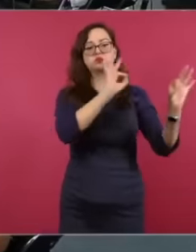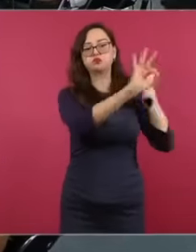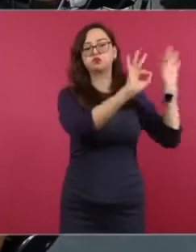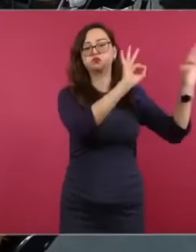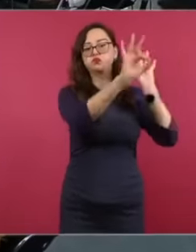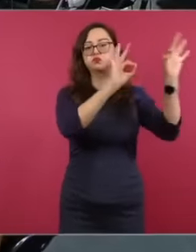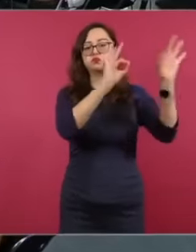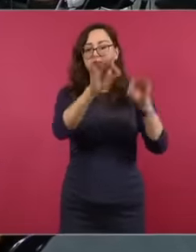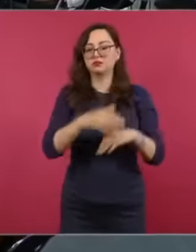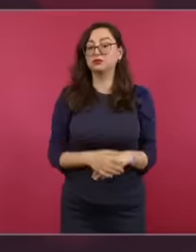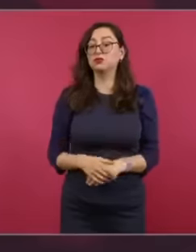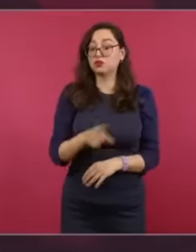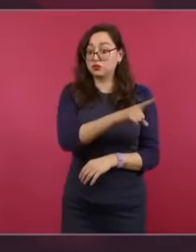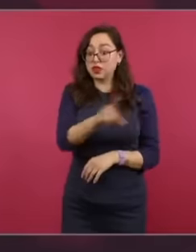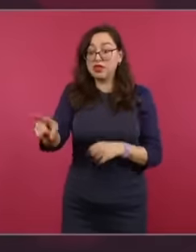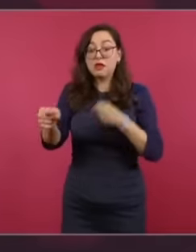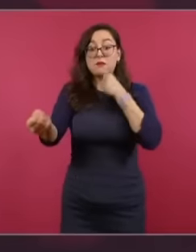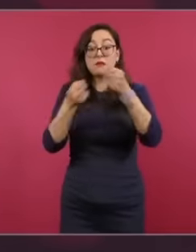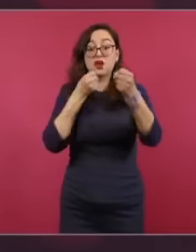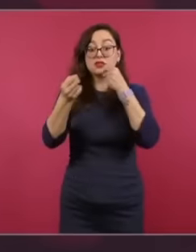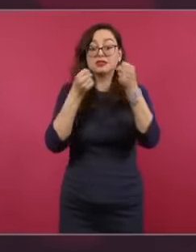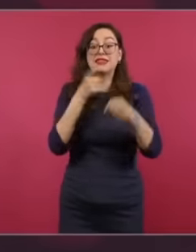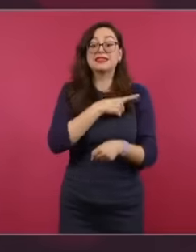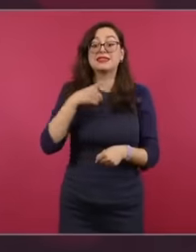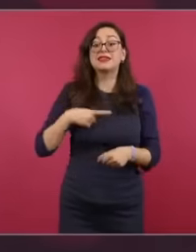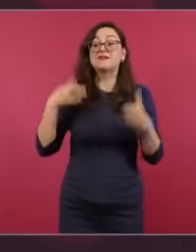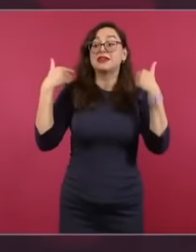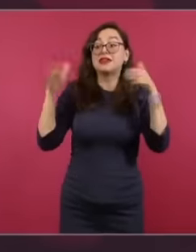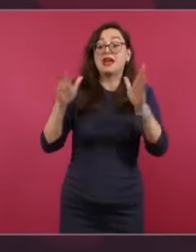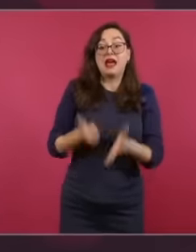can help us a lot. I have come to the conclusion that